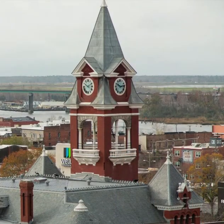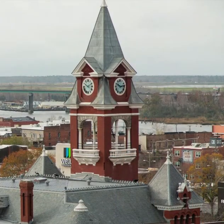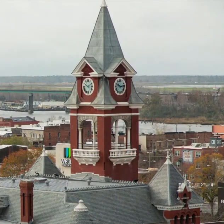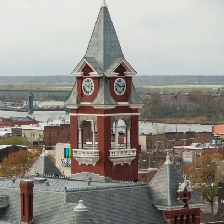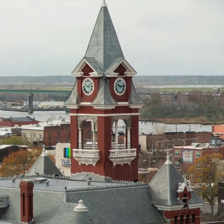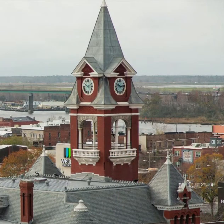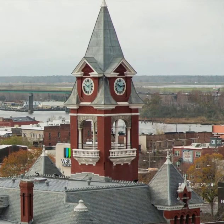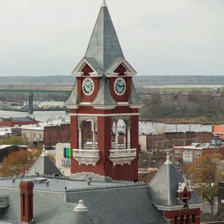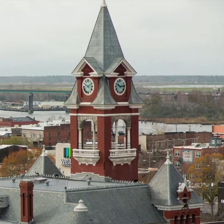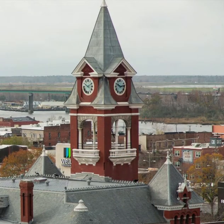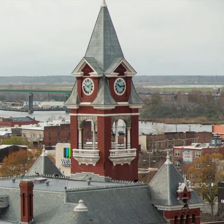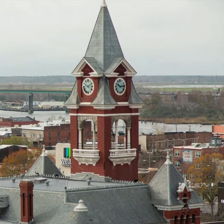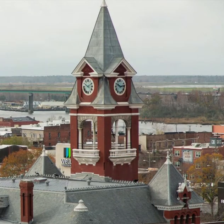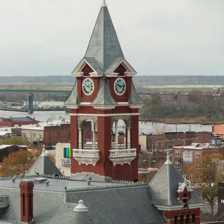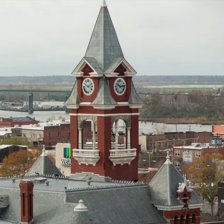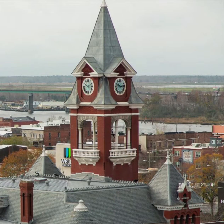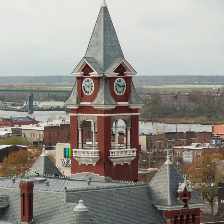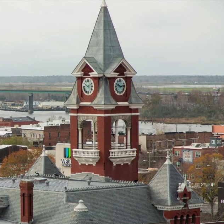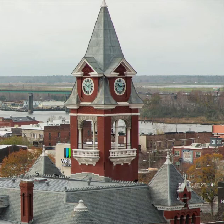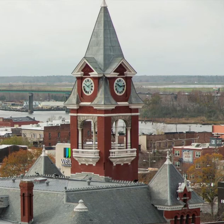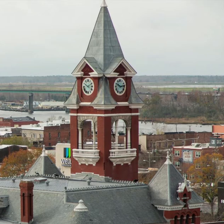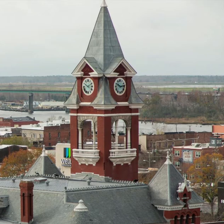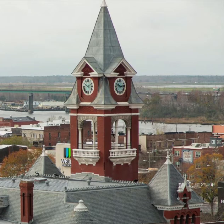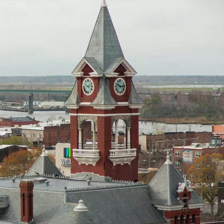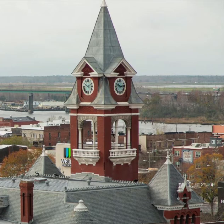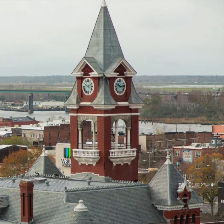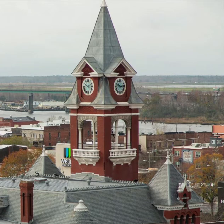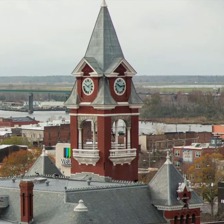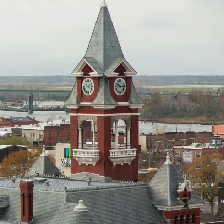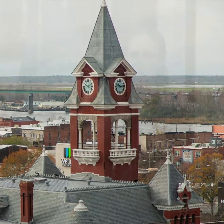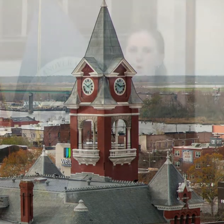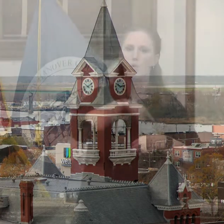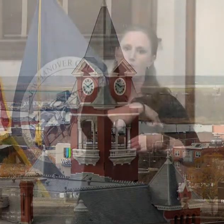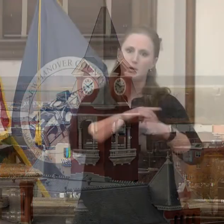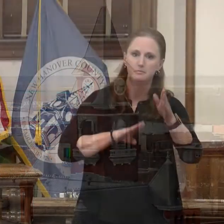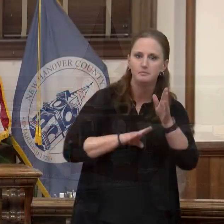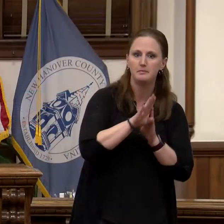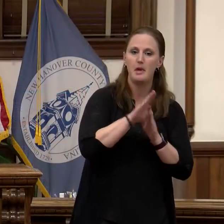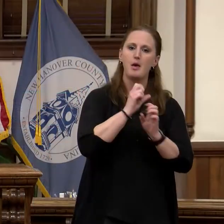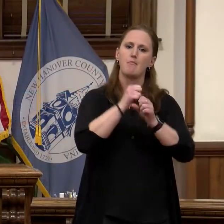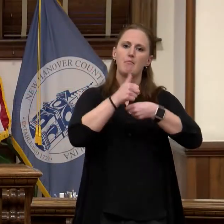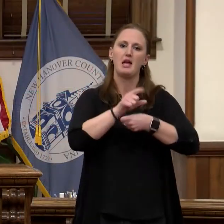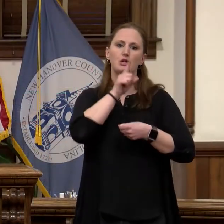enterprise program to help ensure a higher rate of participation by minority